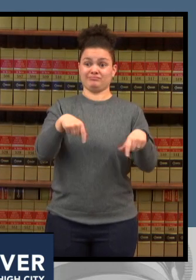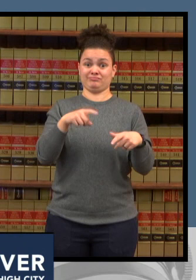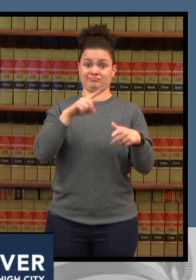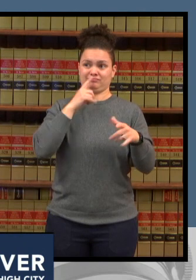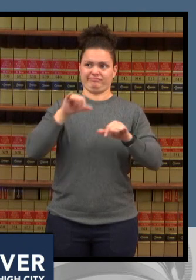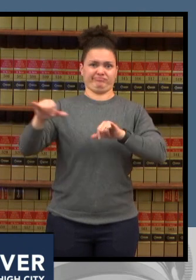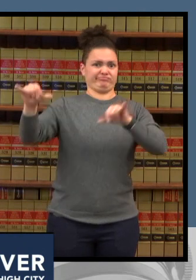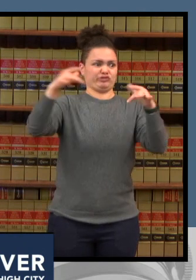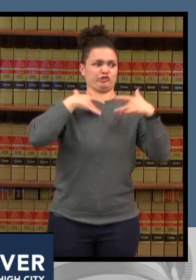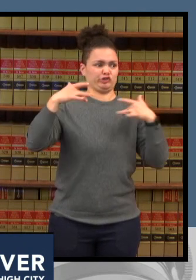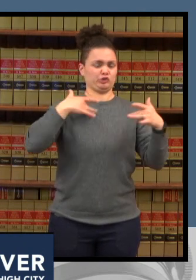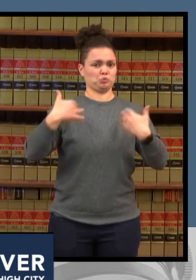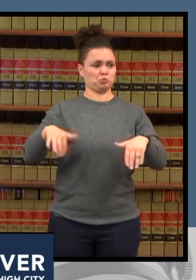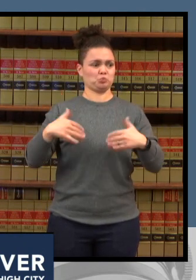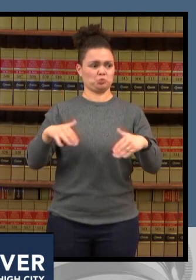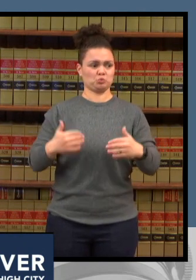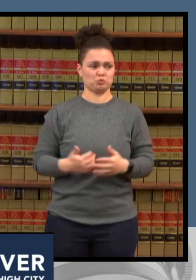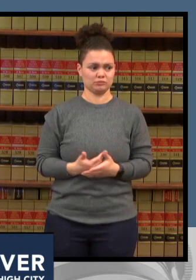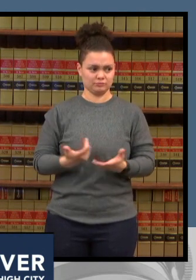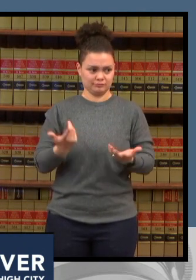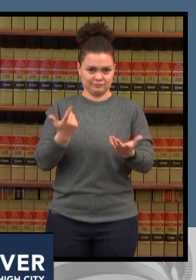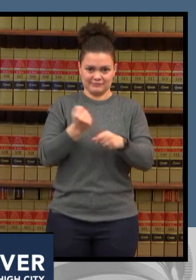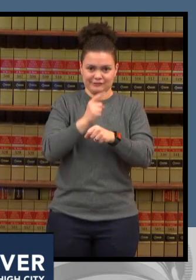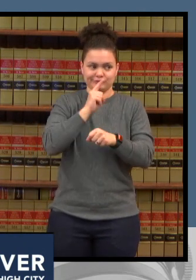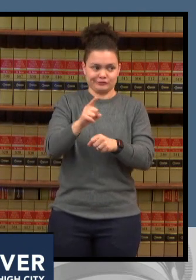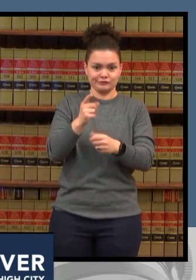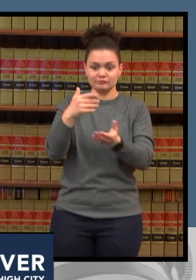integrity of our healthcare workforce and omicron is a real threat to that so we're